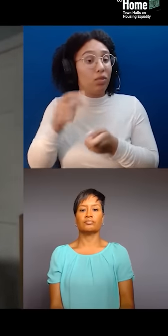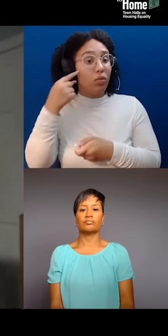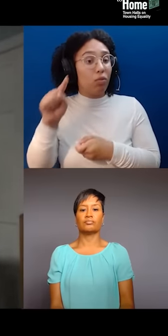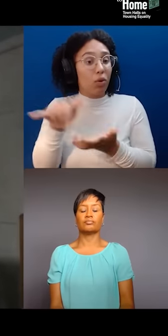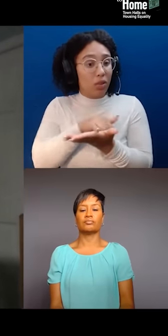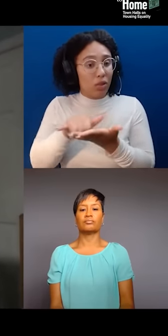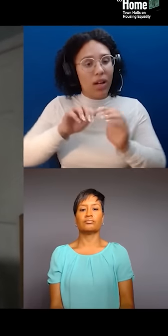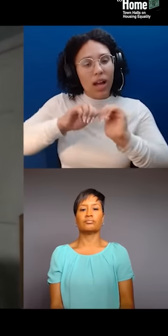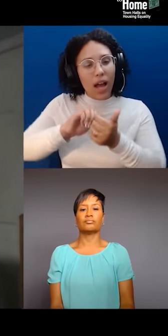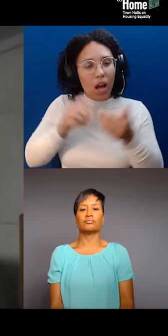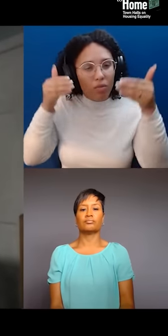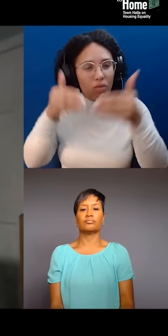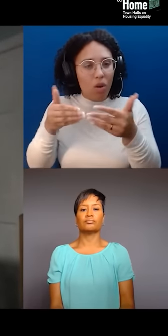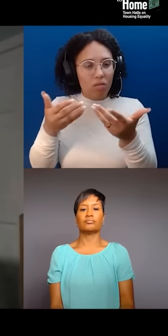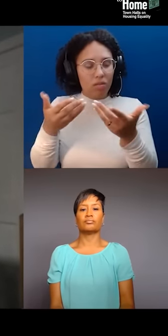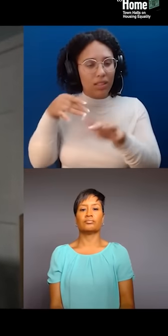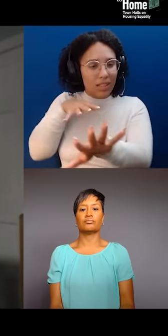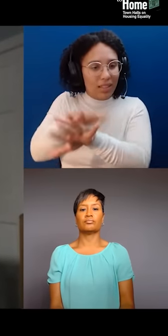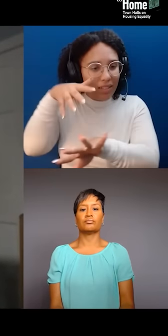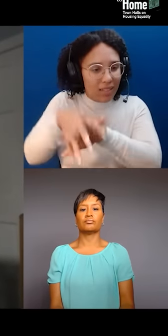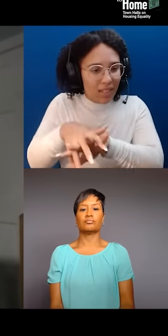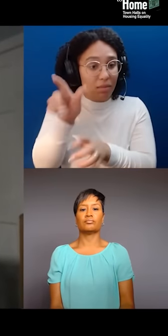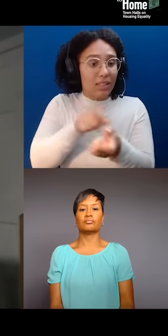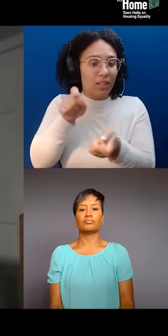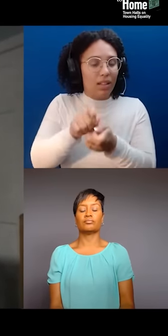Right? Violently stripped, you know, of their land.